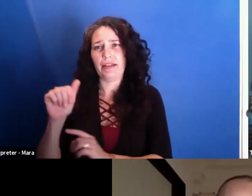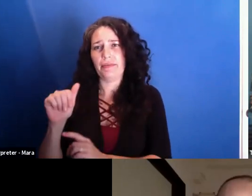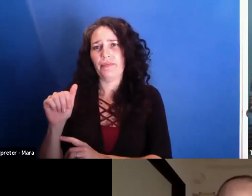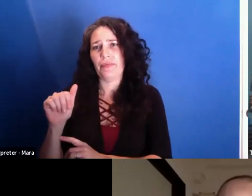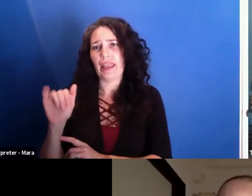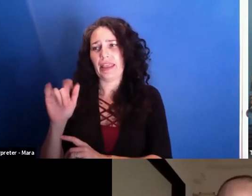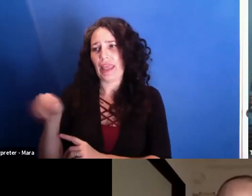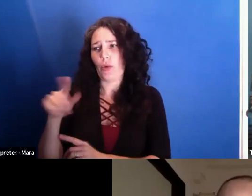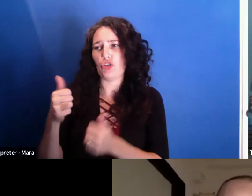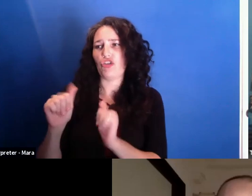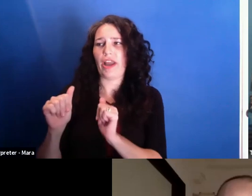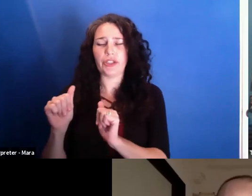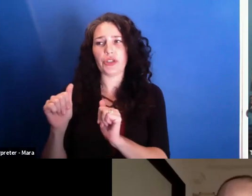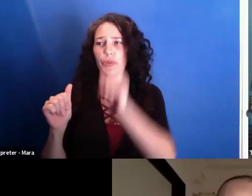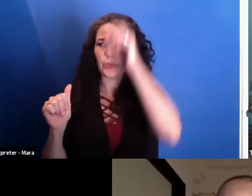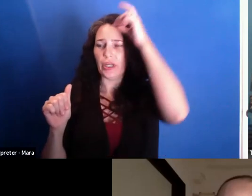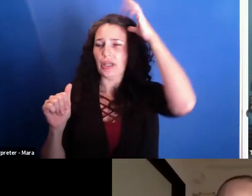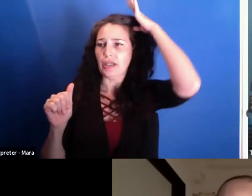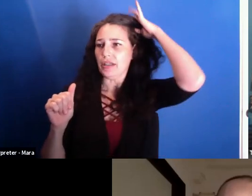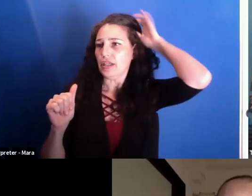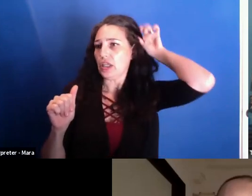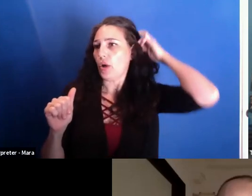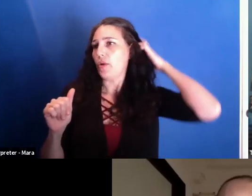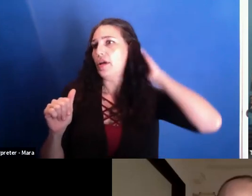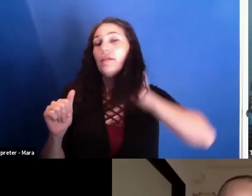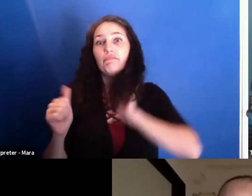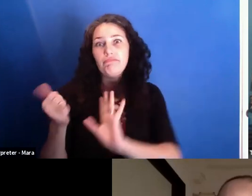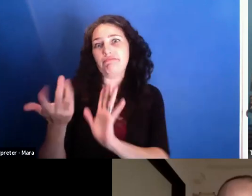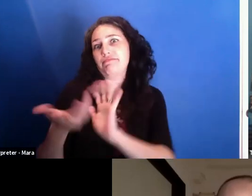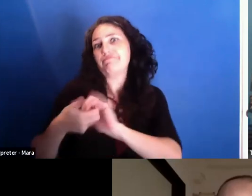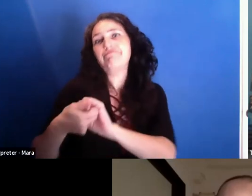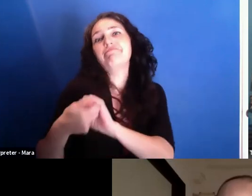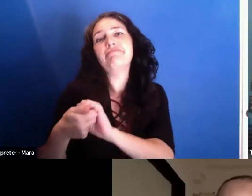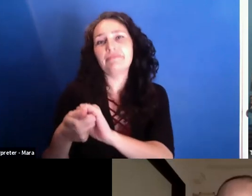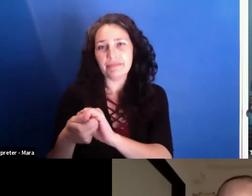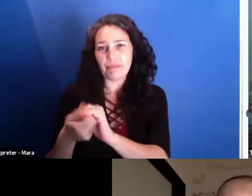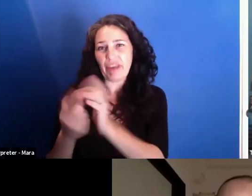themselves with you to curry favor so that you would portray them in a nice, light?